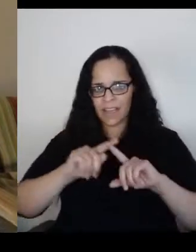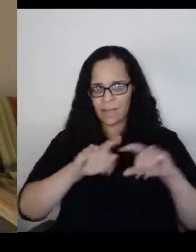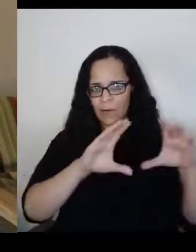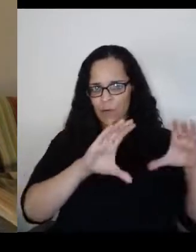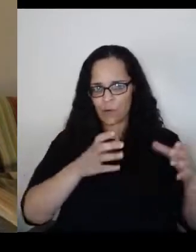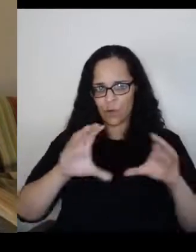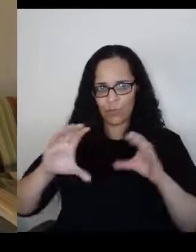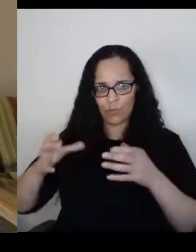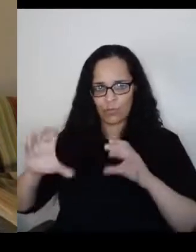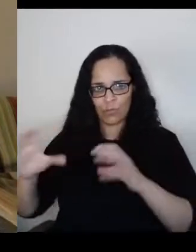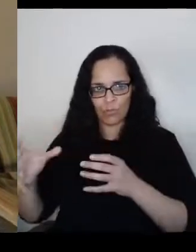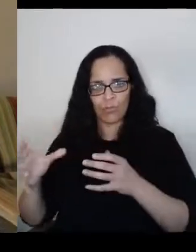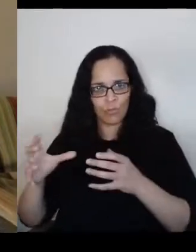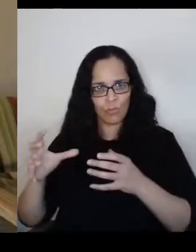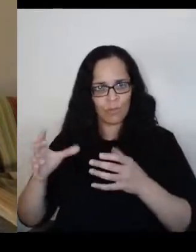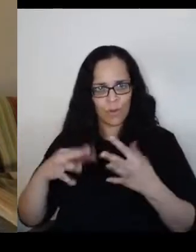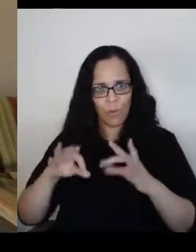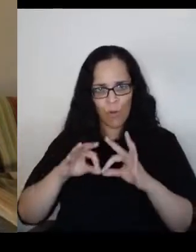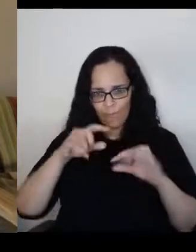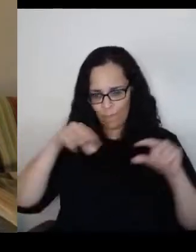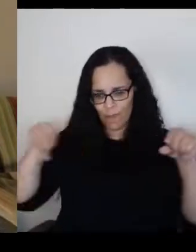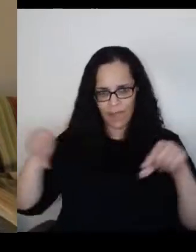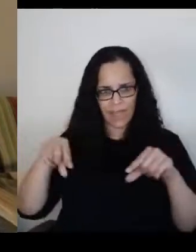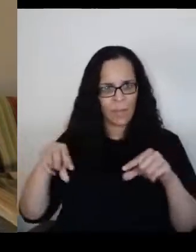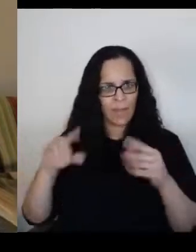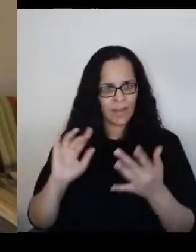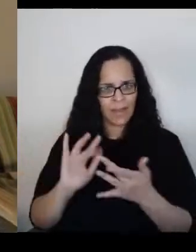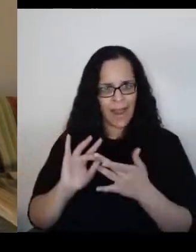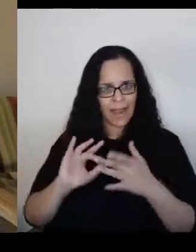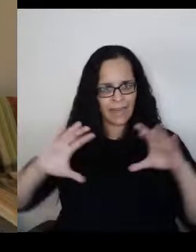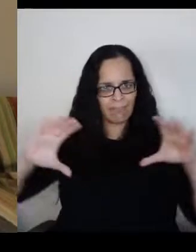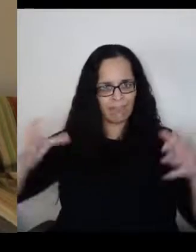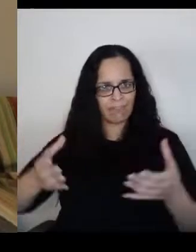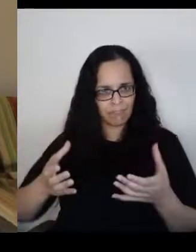So that the fear of quote, the other,